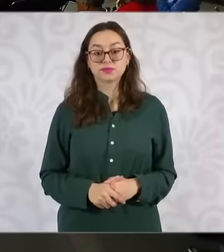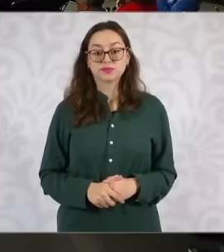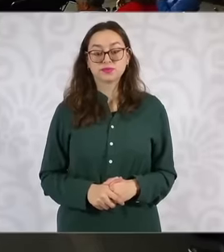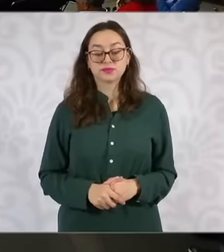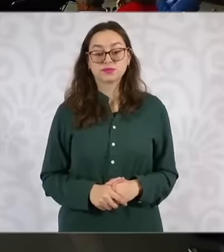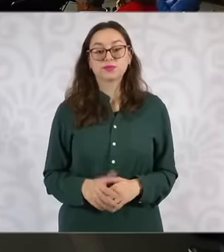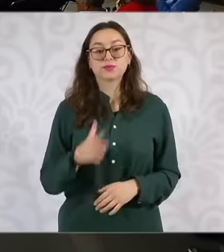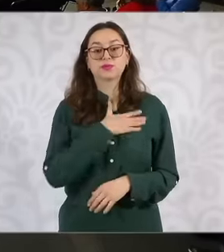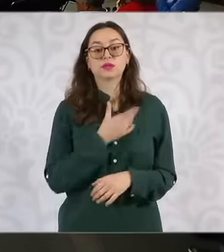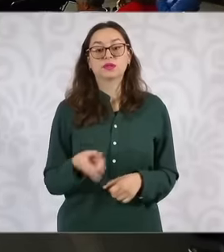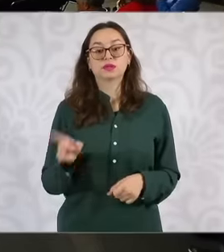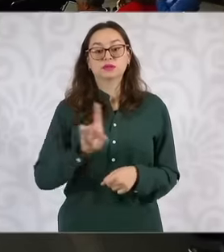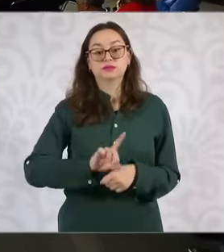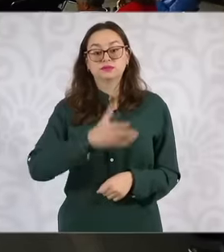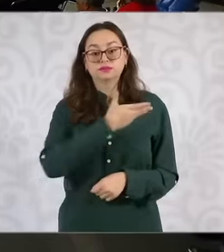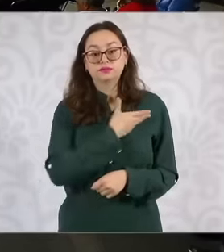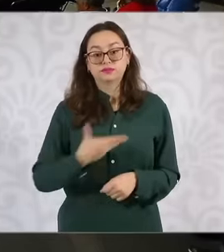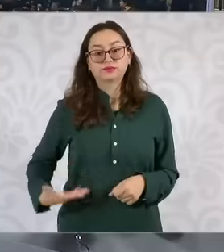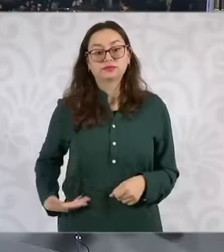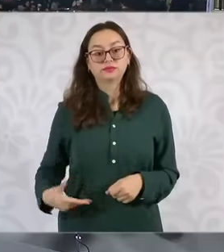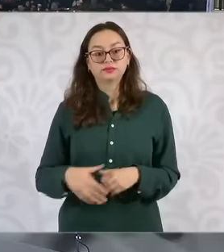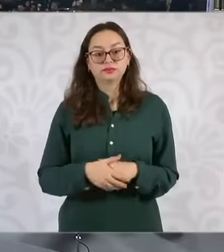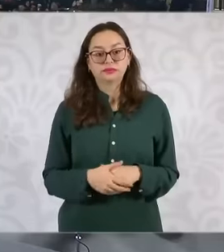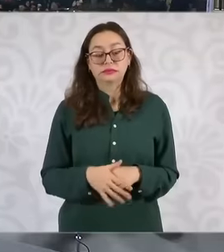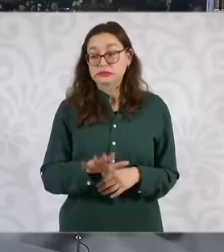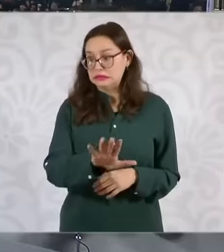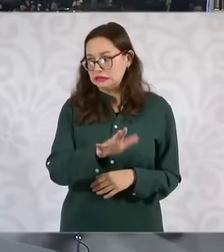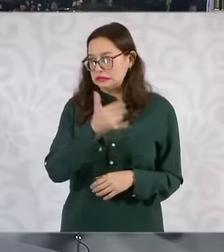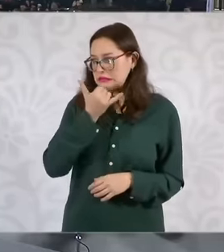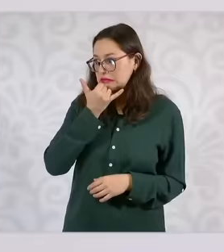Good morning president Alberto Marquín Espinosa No, it's not that the government is going to help us, it's going to help